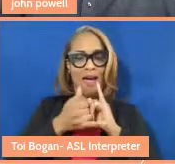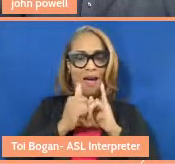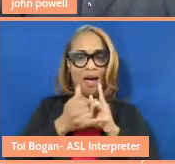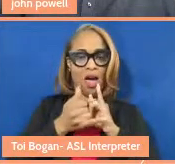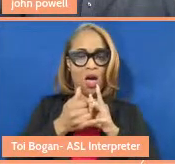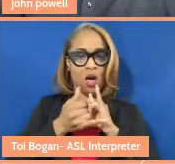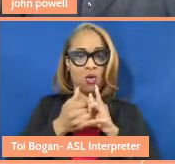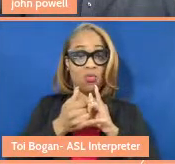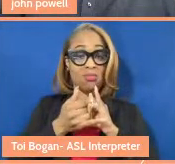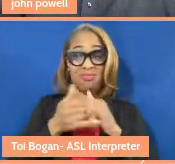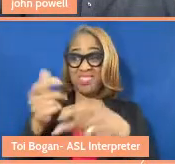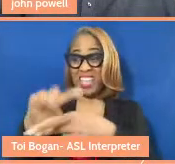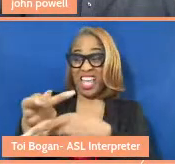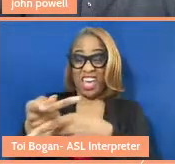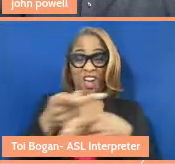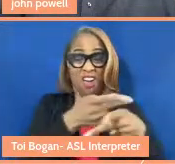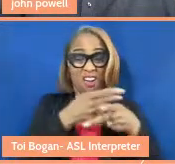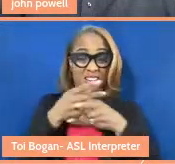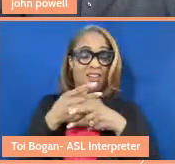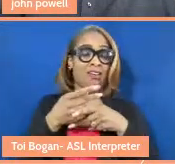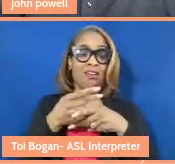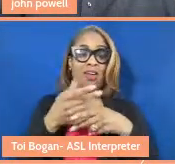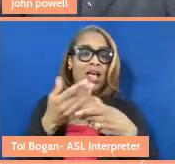how we take care of each other. And I know that there's a question later,